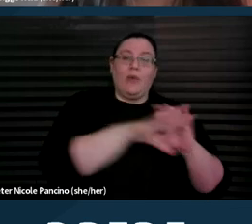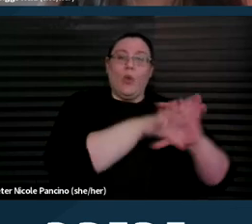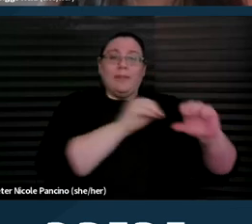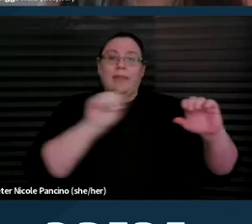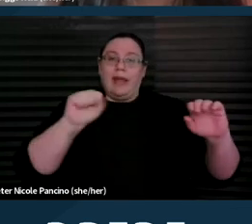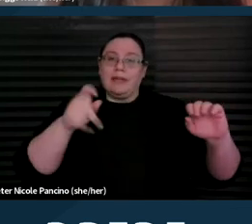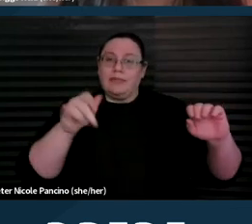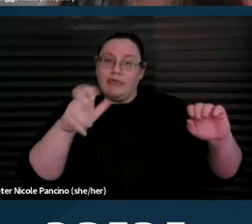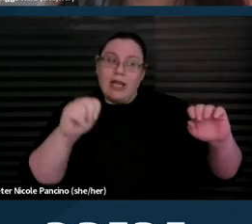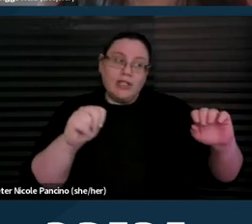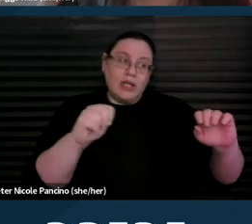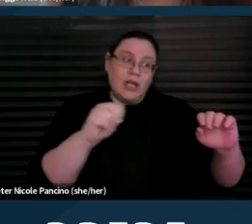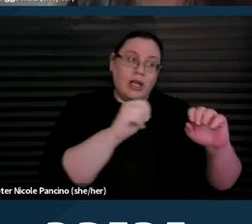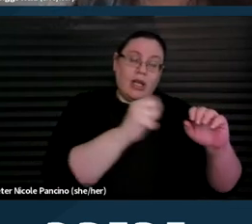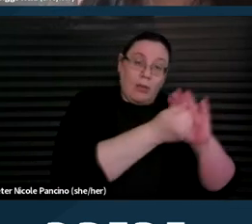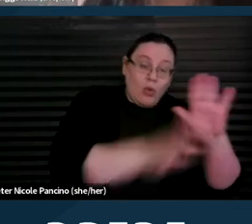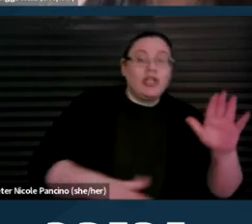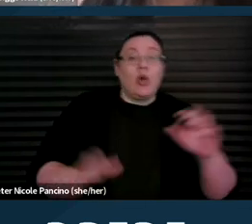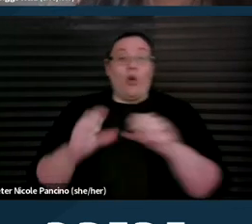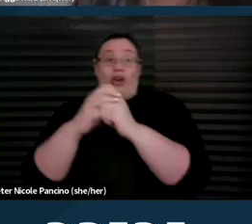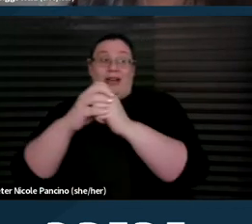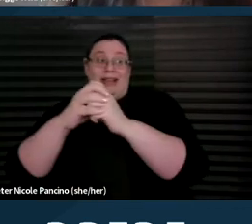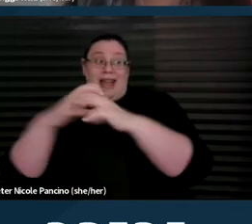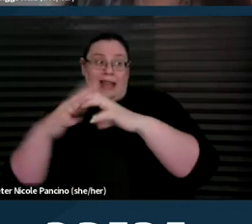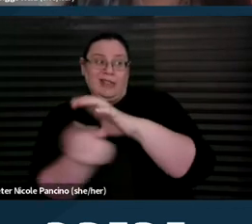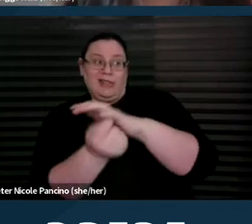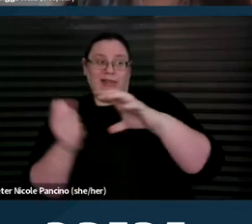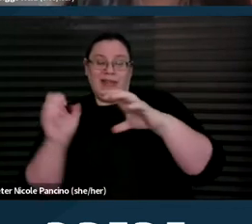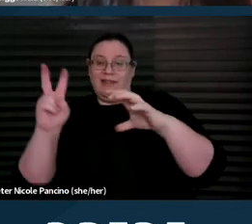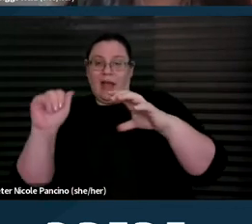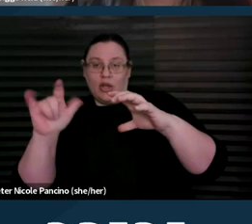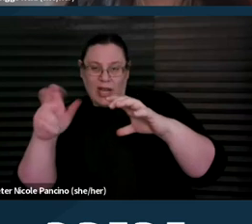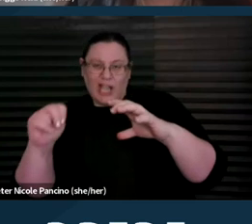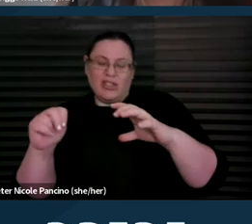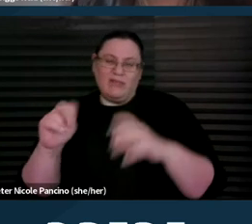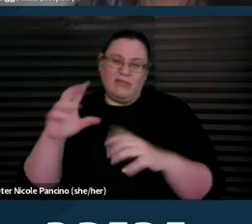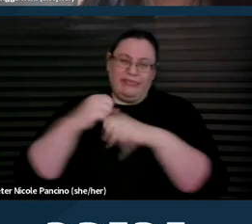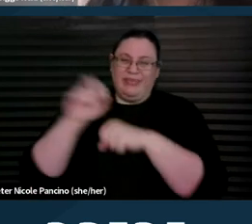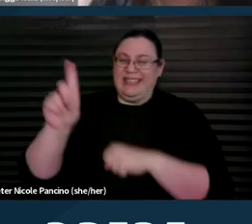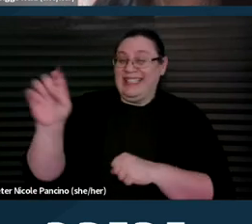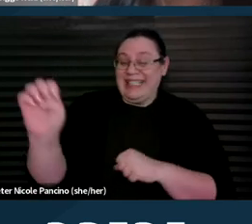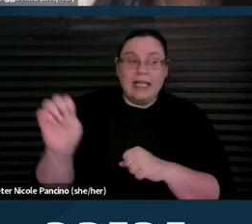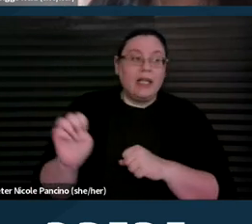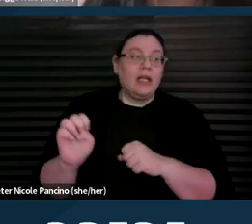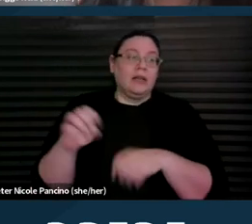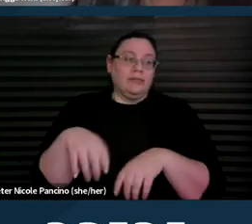or dilation and curettage or a D&C abortion. There's also dilation and evacuation.